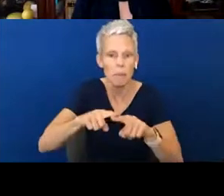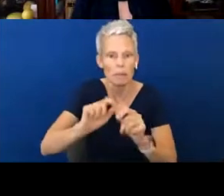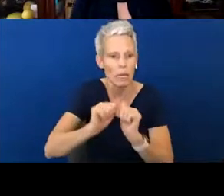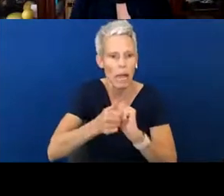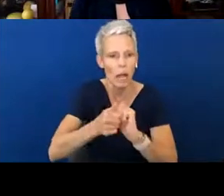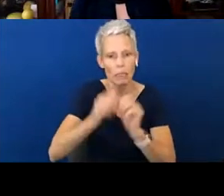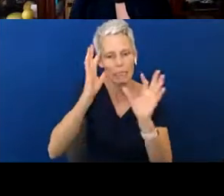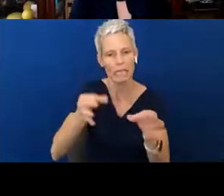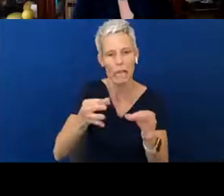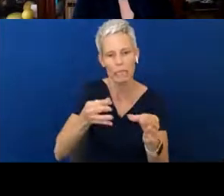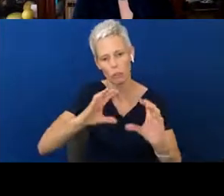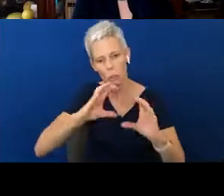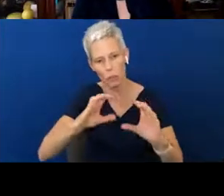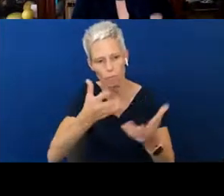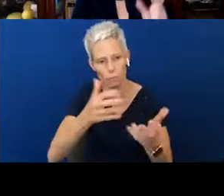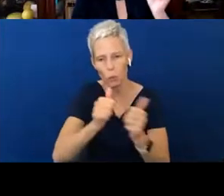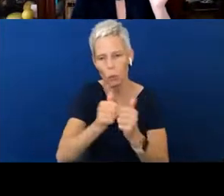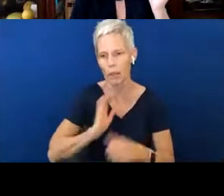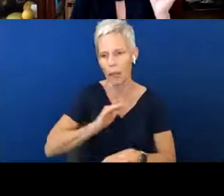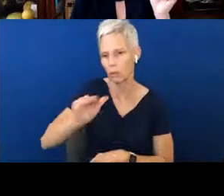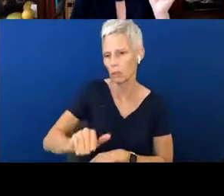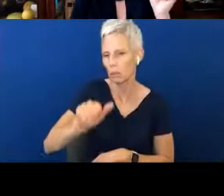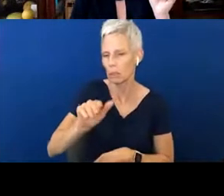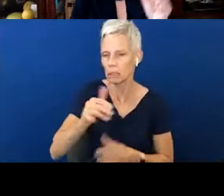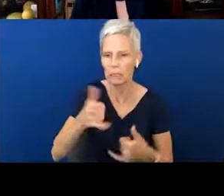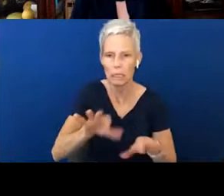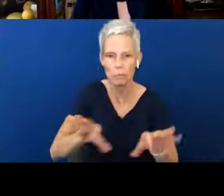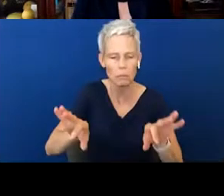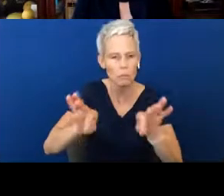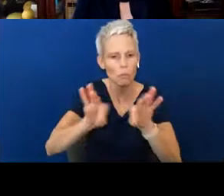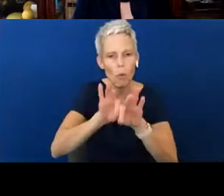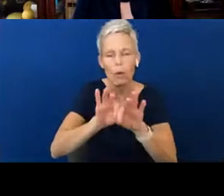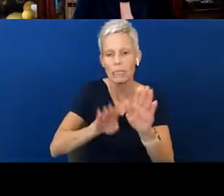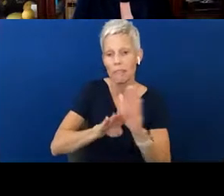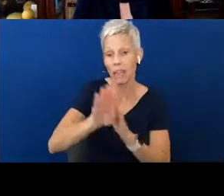but it still is a major developmental stage that our children go through.